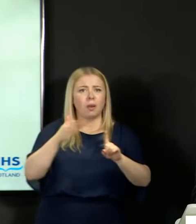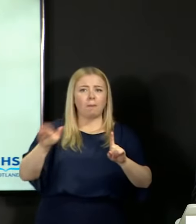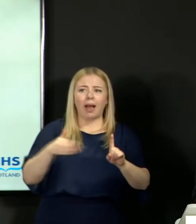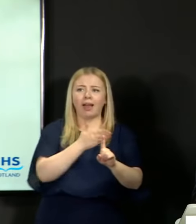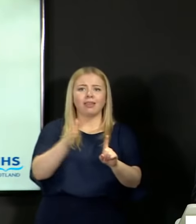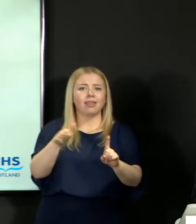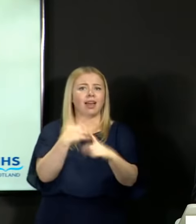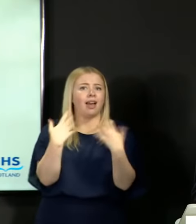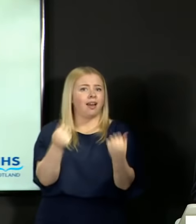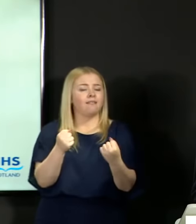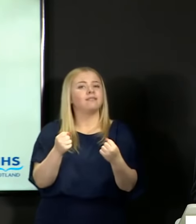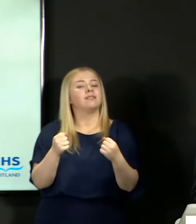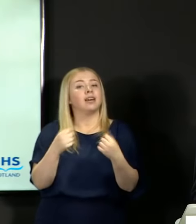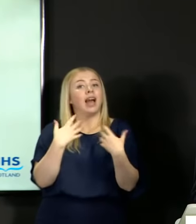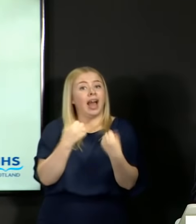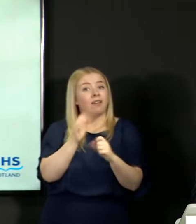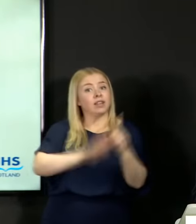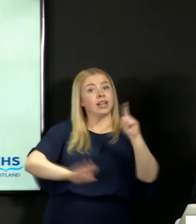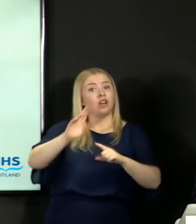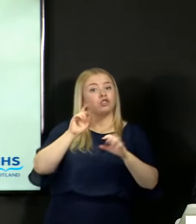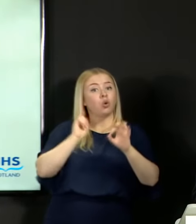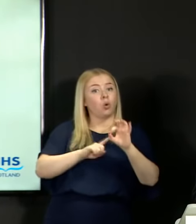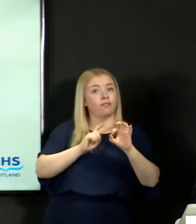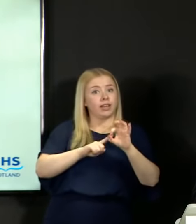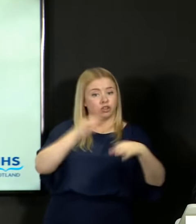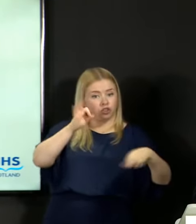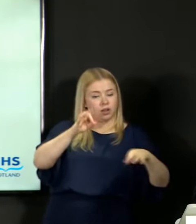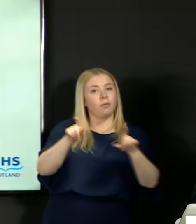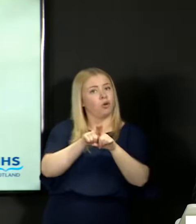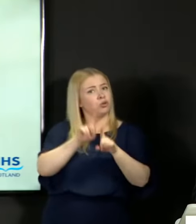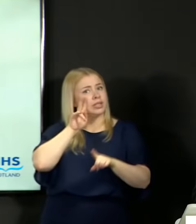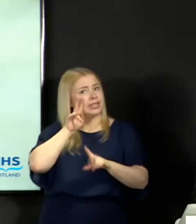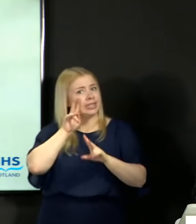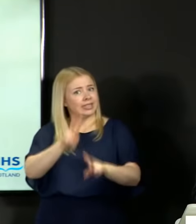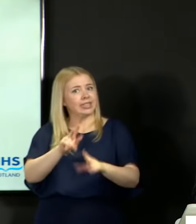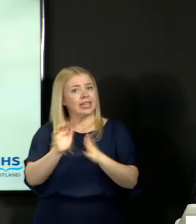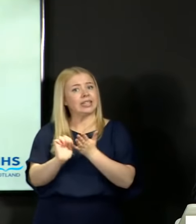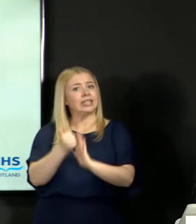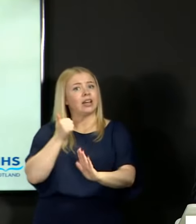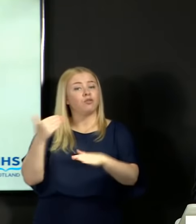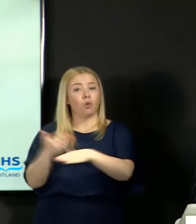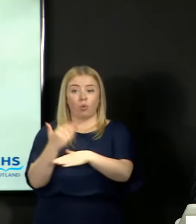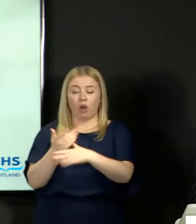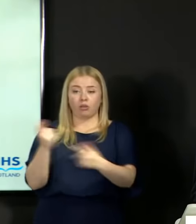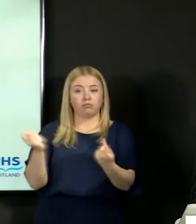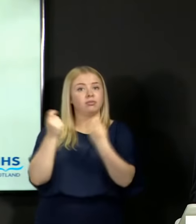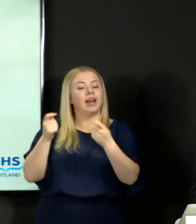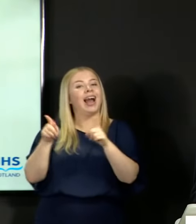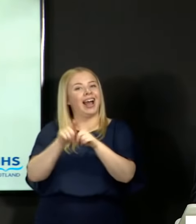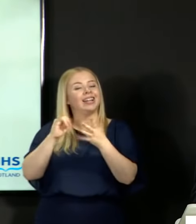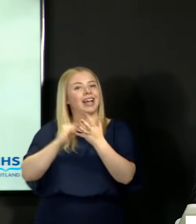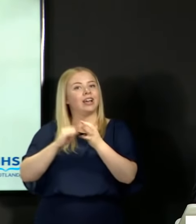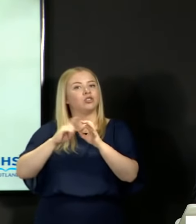qualifications we can see successes across Skills for Work SQA awards and National Progression Awards